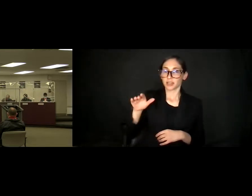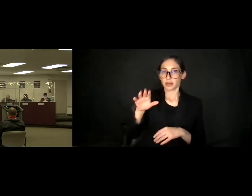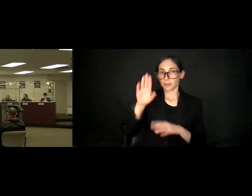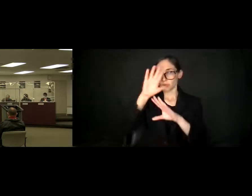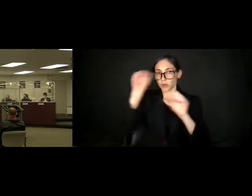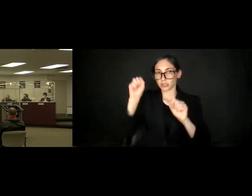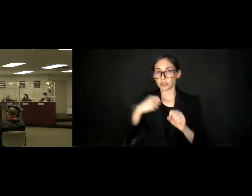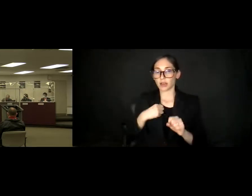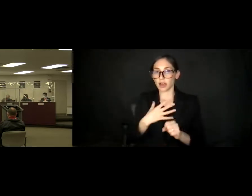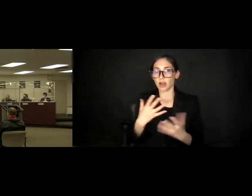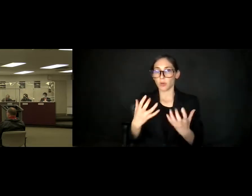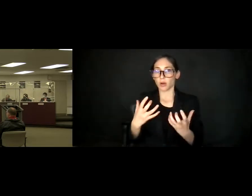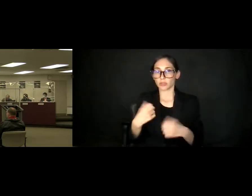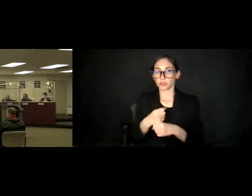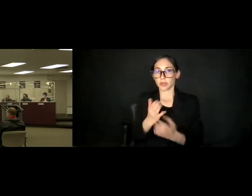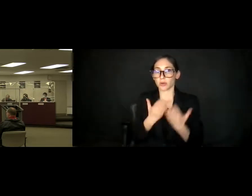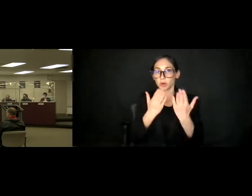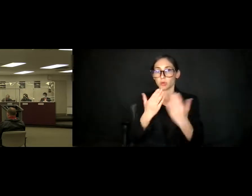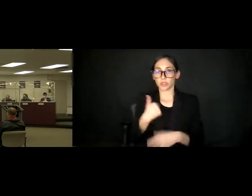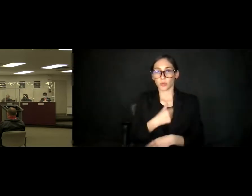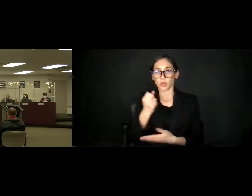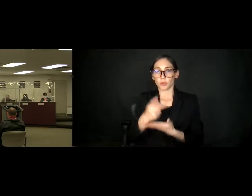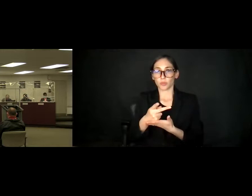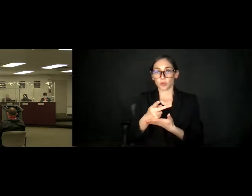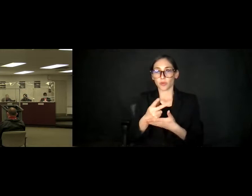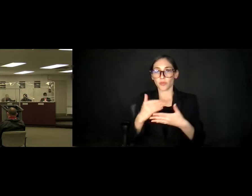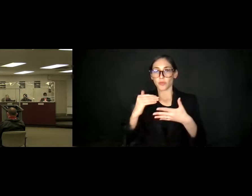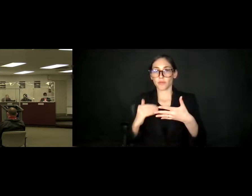uh, make a motion that we approve the following seven nominations.